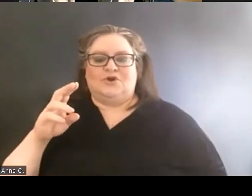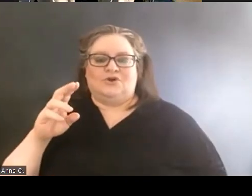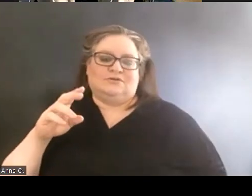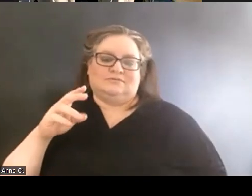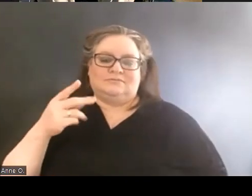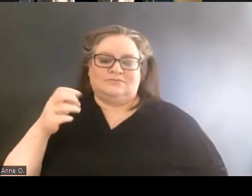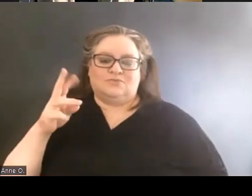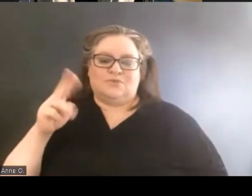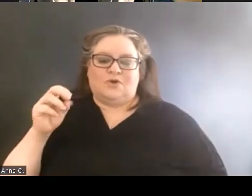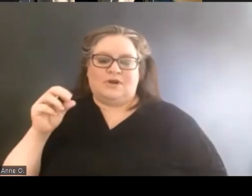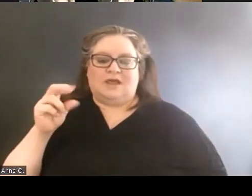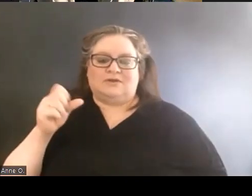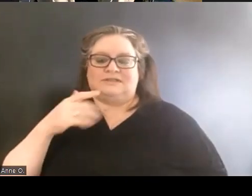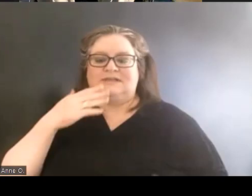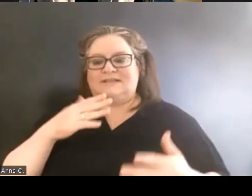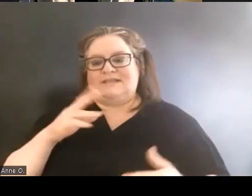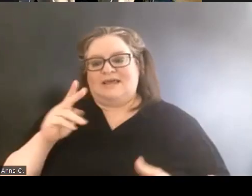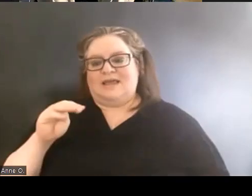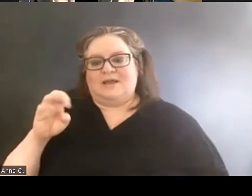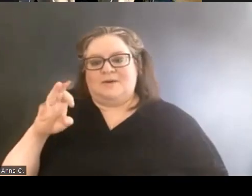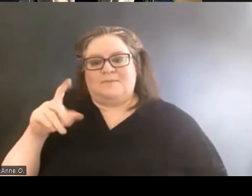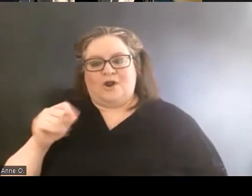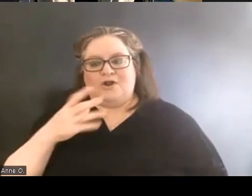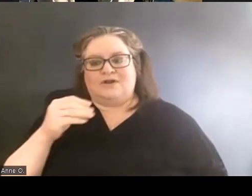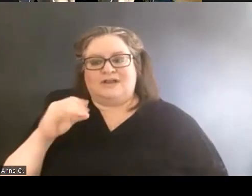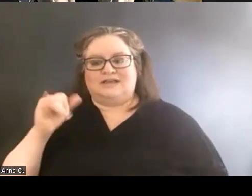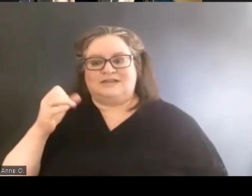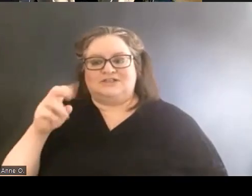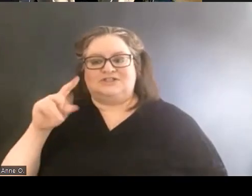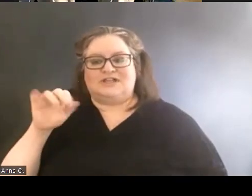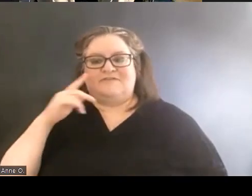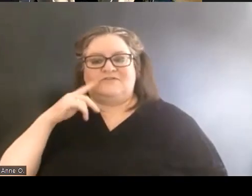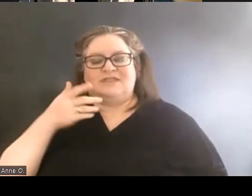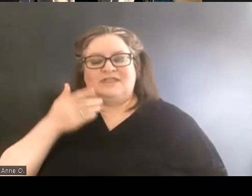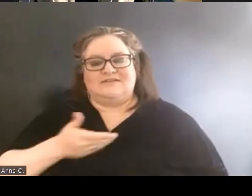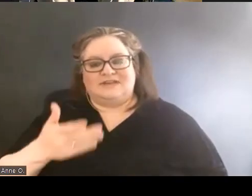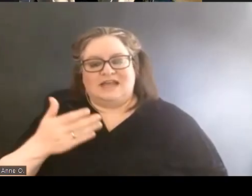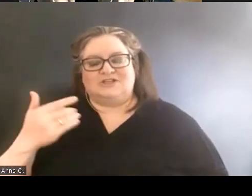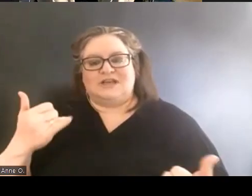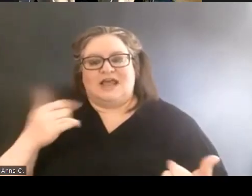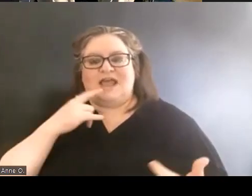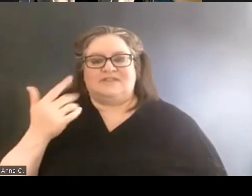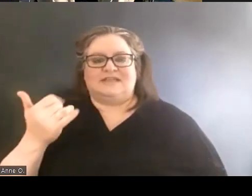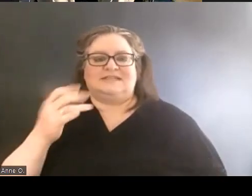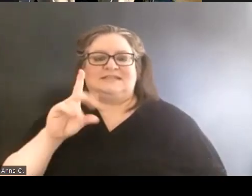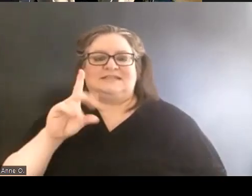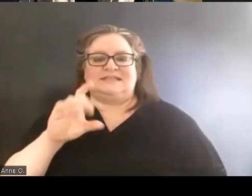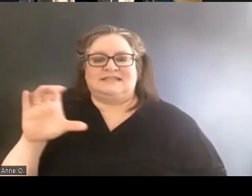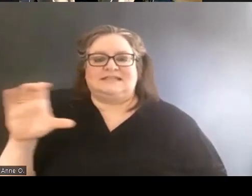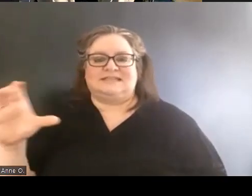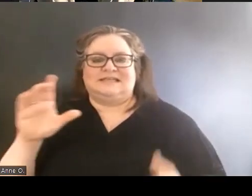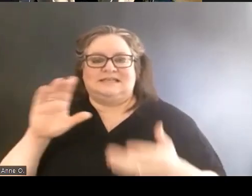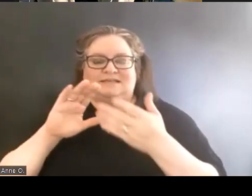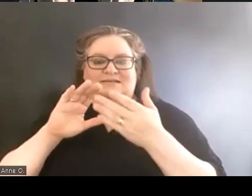for the invitation to really have this DCC community. I'm currently the Coordinator